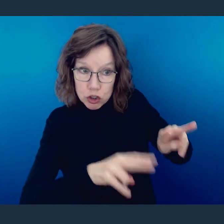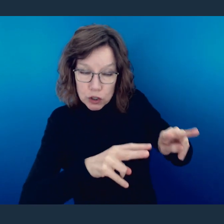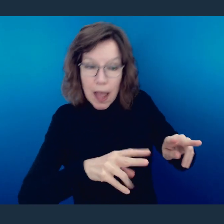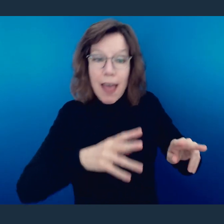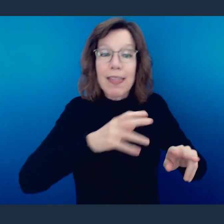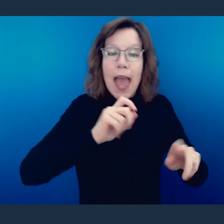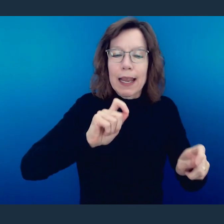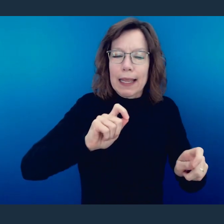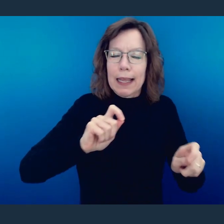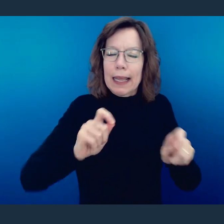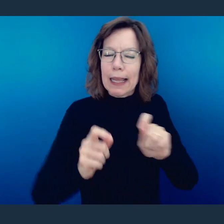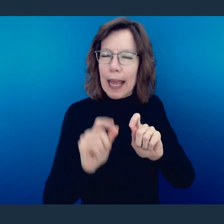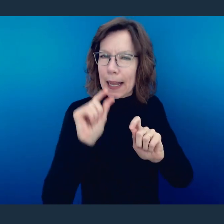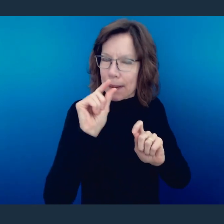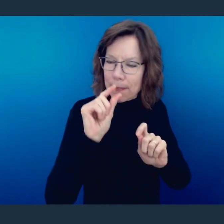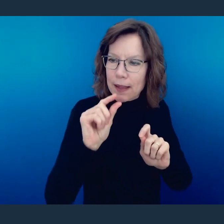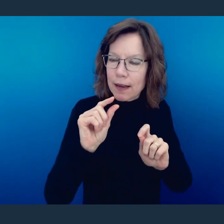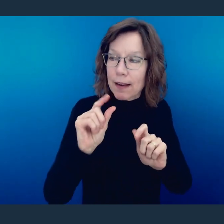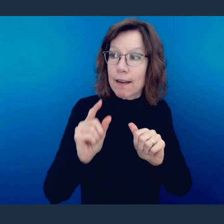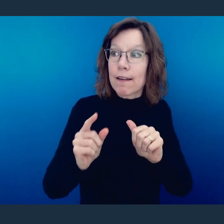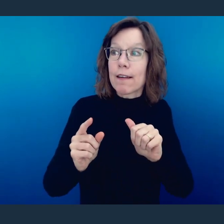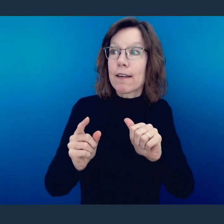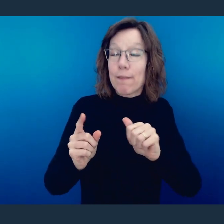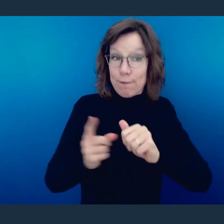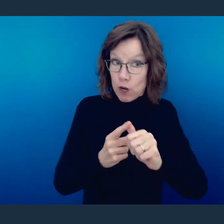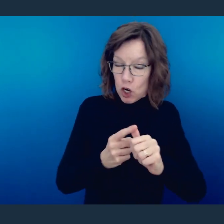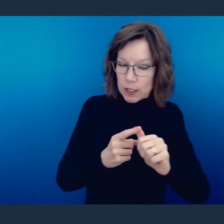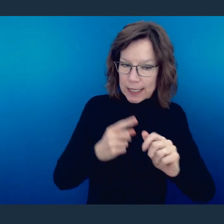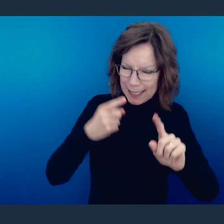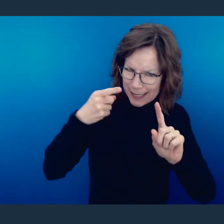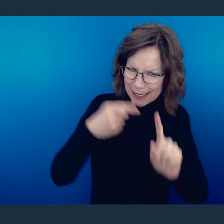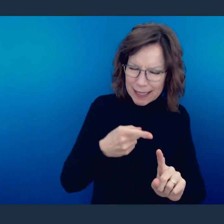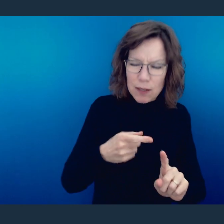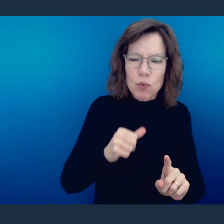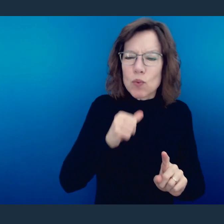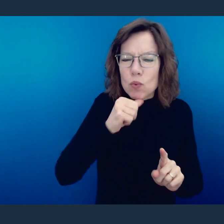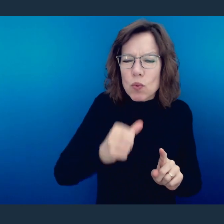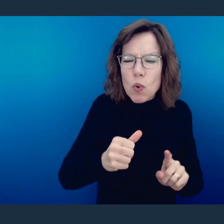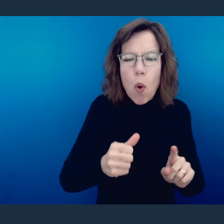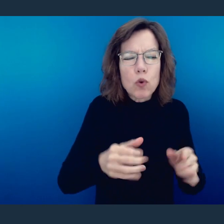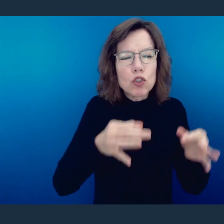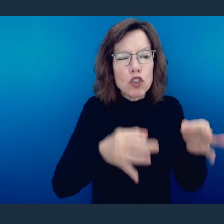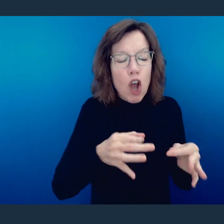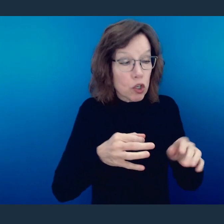side, but then he turns. So he deals with the side of the mirror that says don't judge